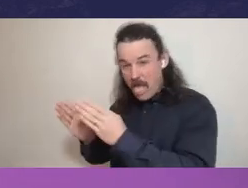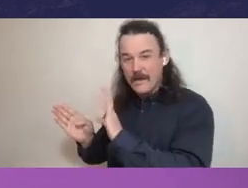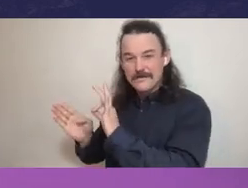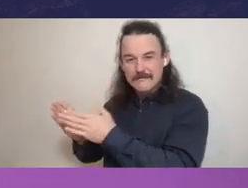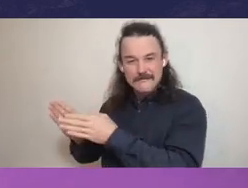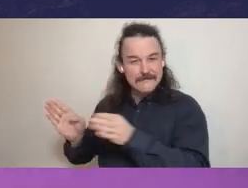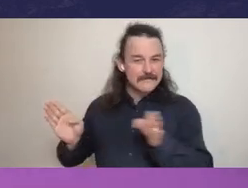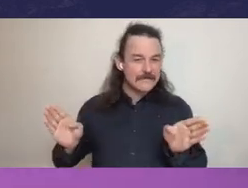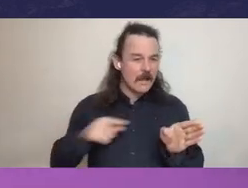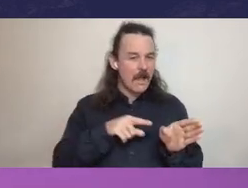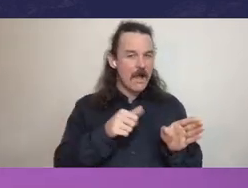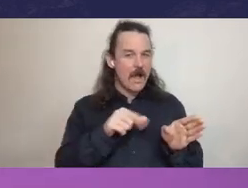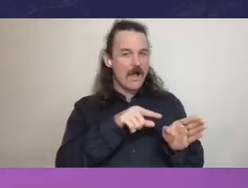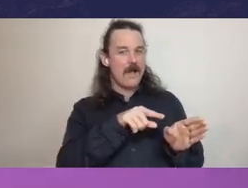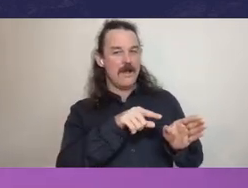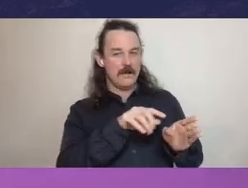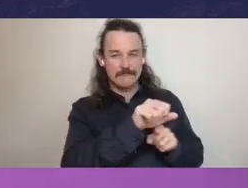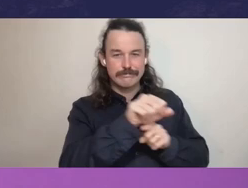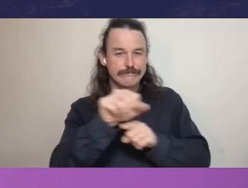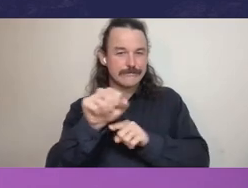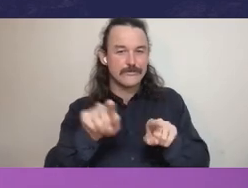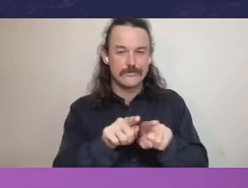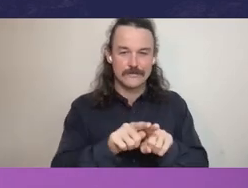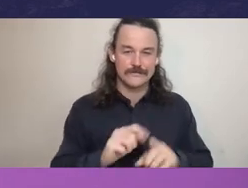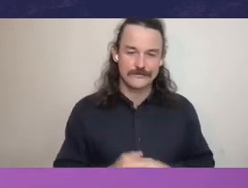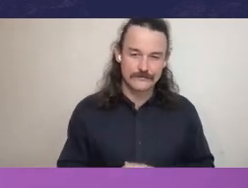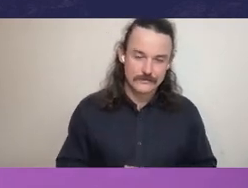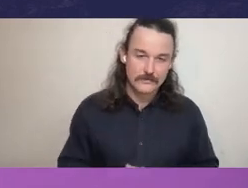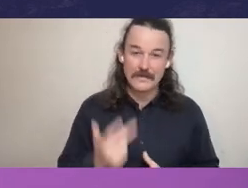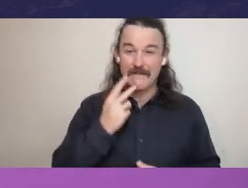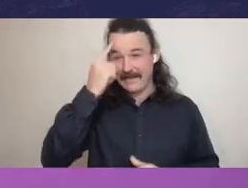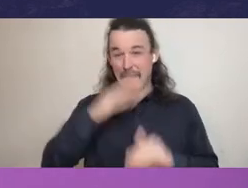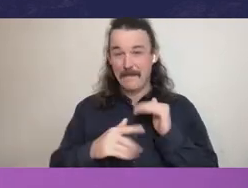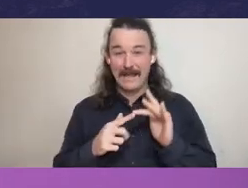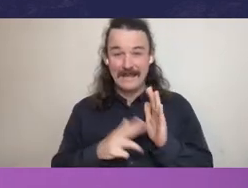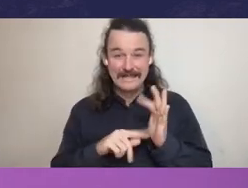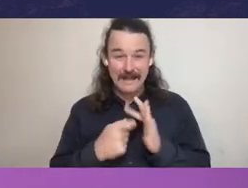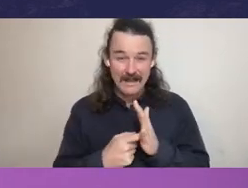and if we look at recent experiences of interstate commissions - Queensland, South Australia -